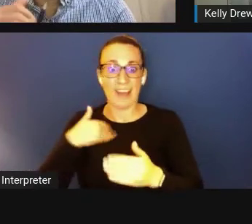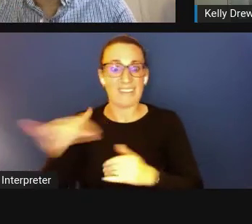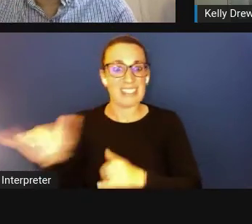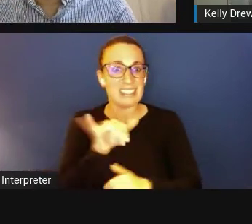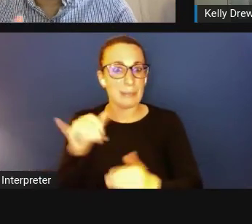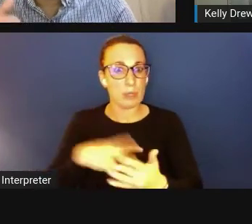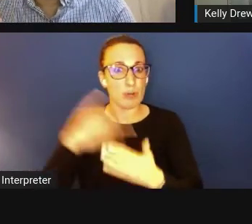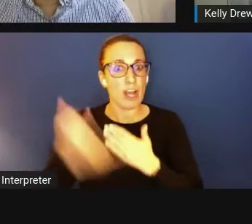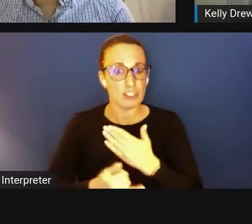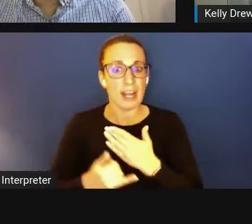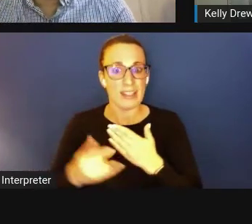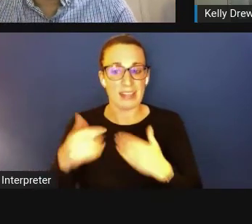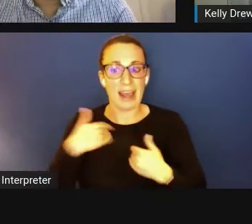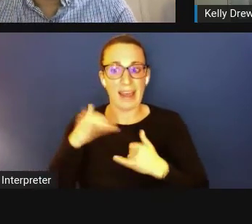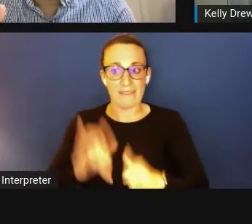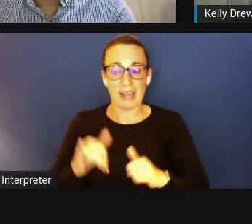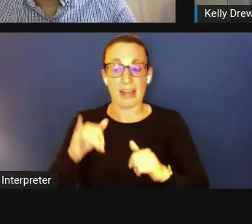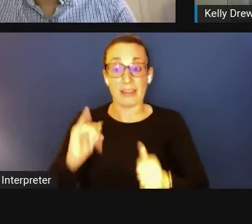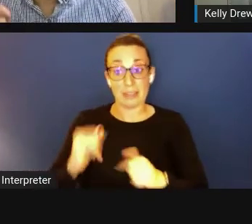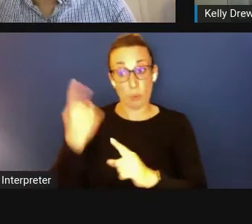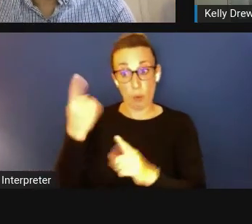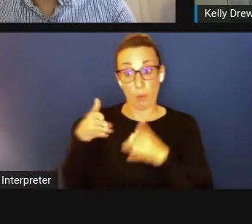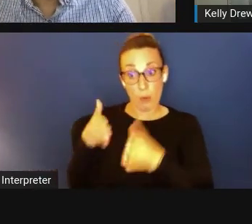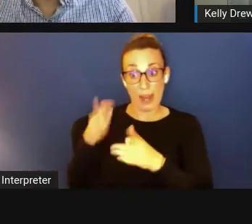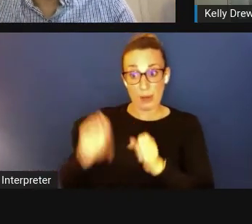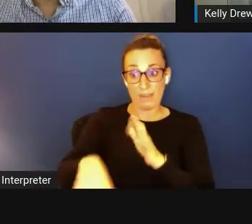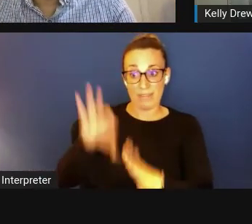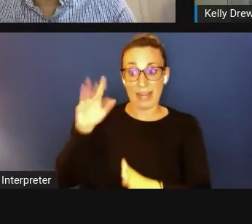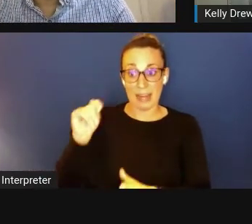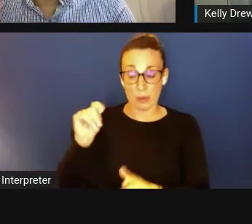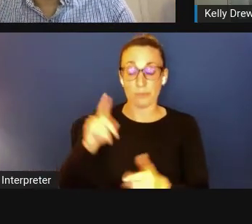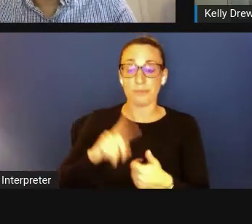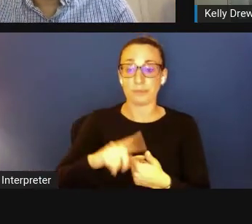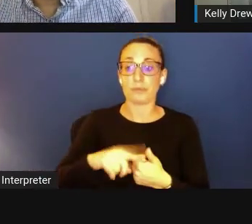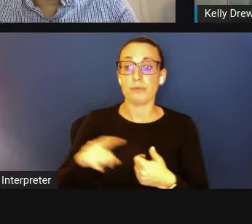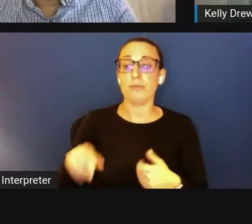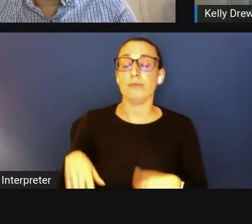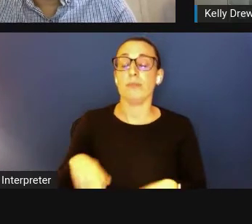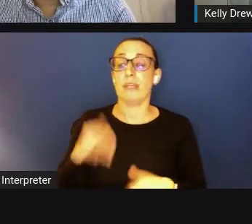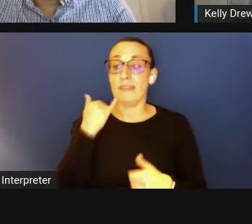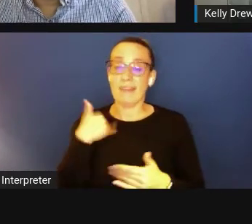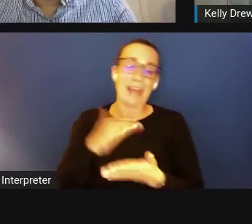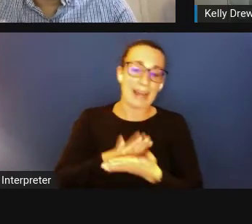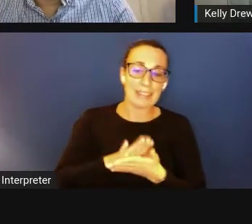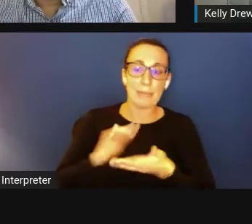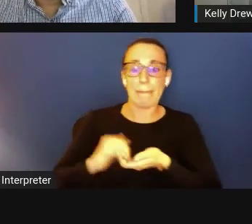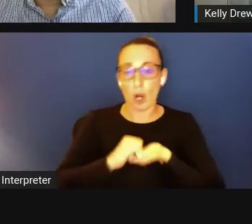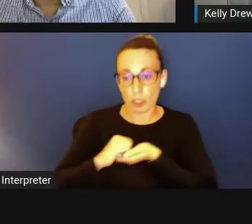So that's one way of finding out is there an academic institution or academic partner that is working in something similar.